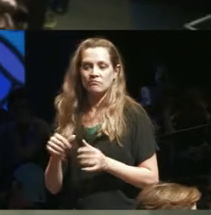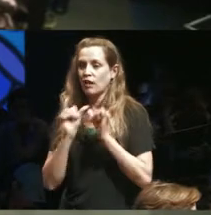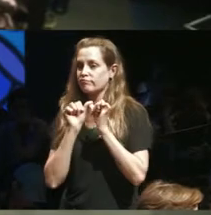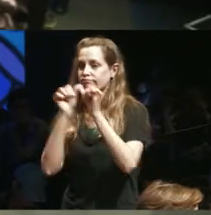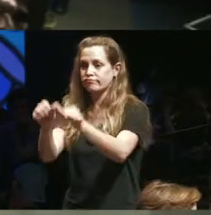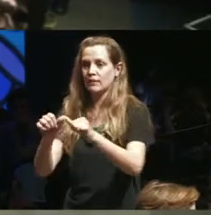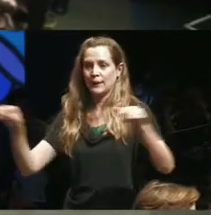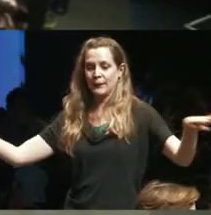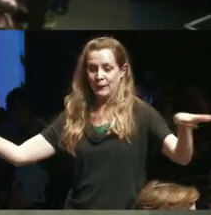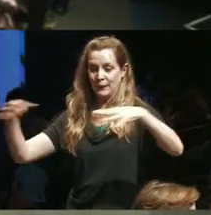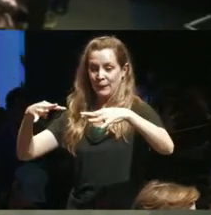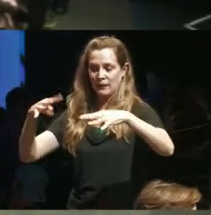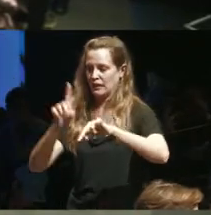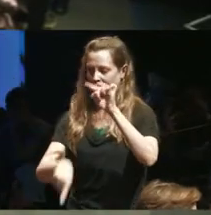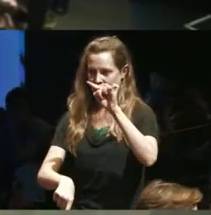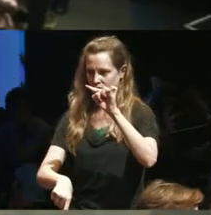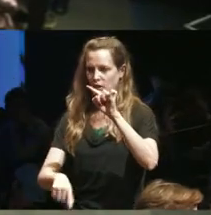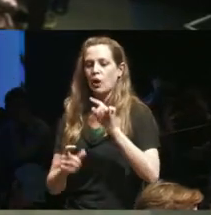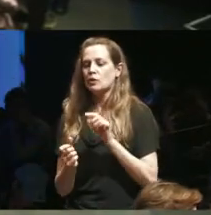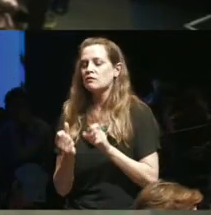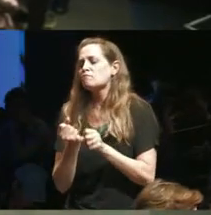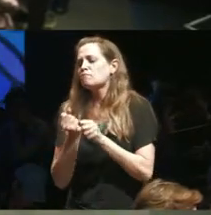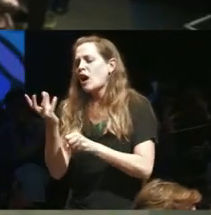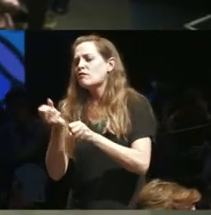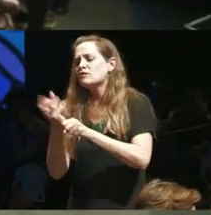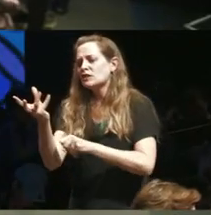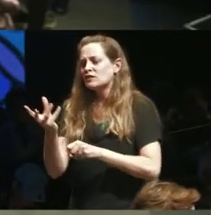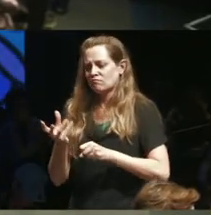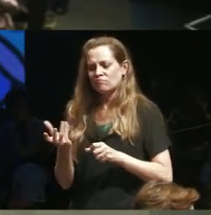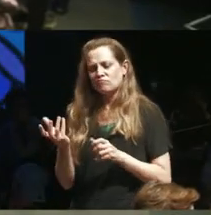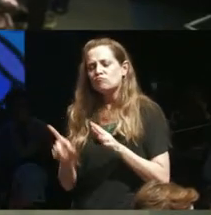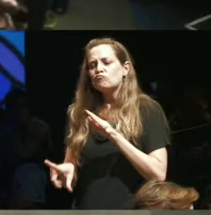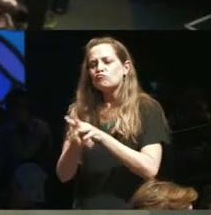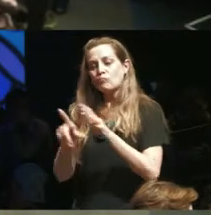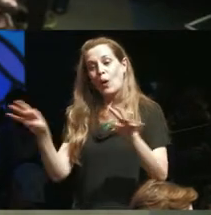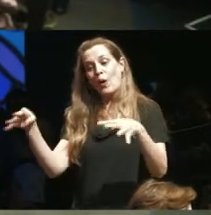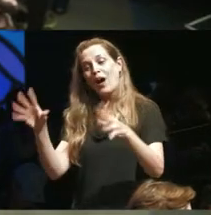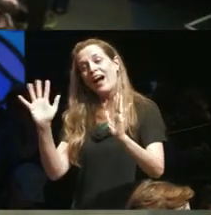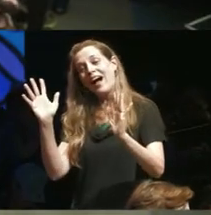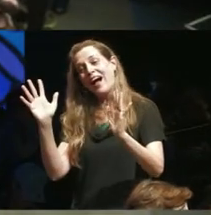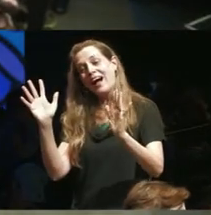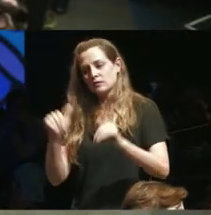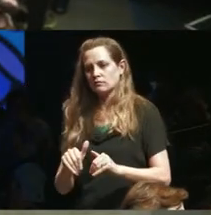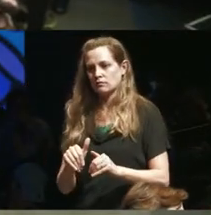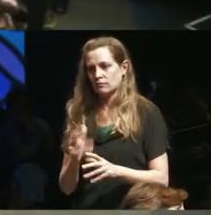spotlight which is exactly what we need to do and that's something that I